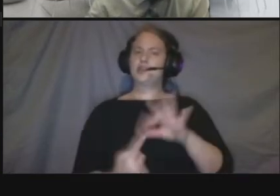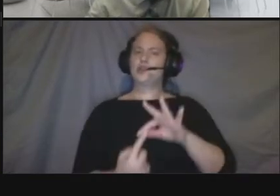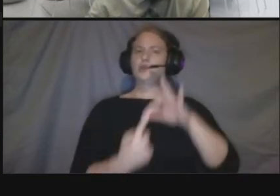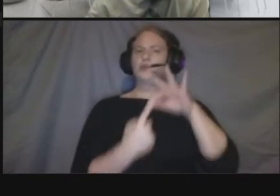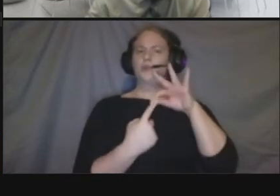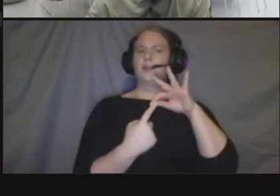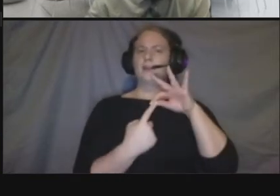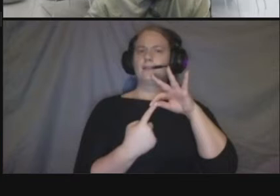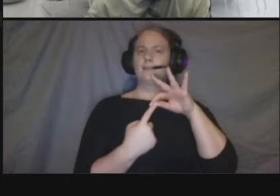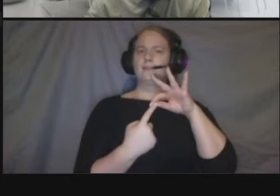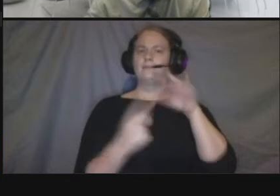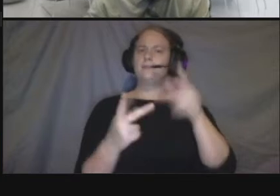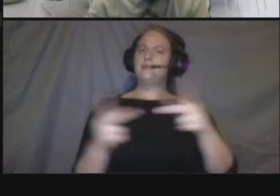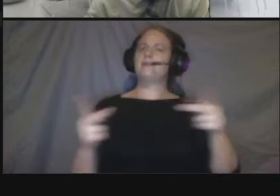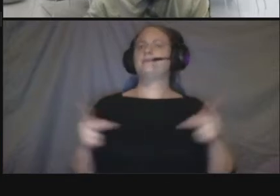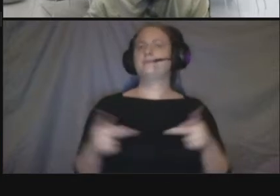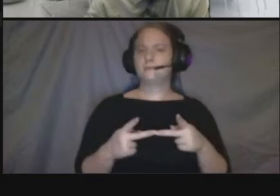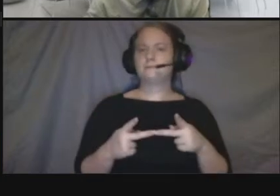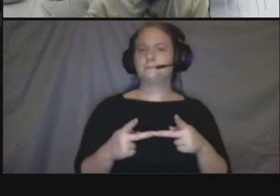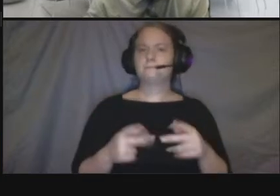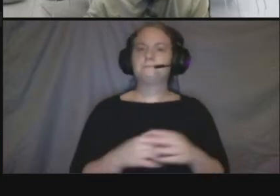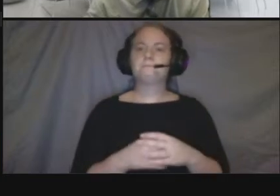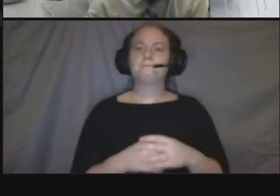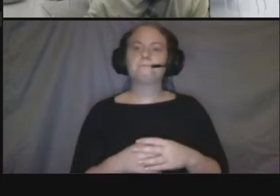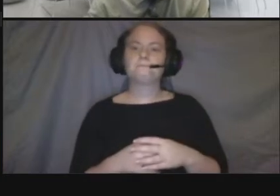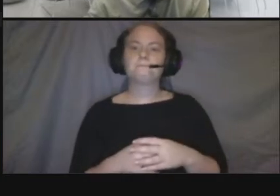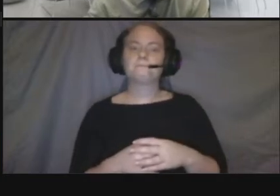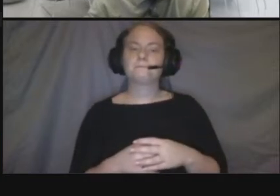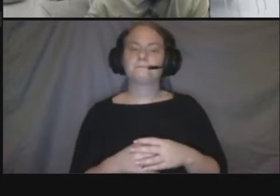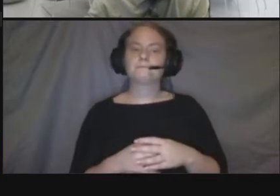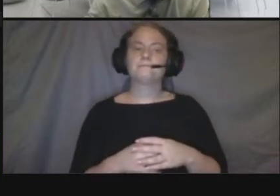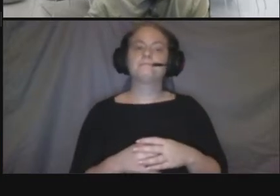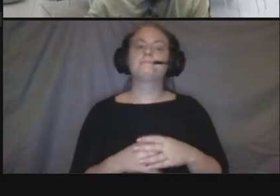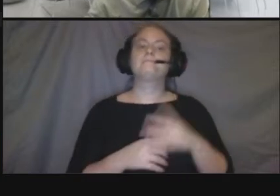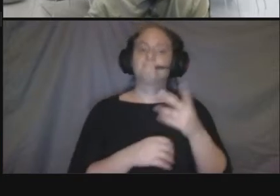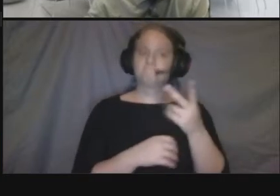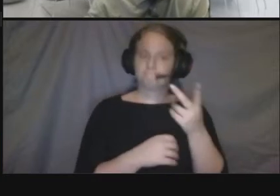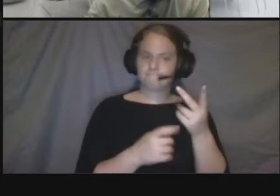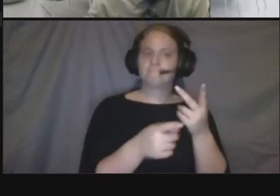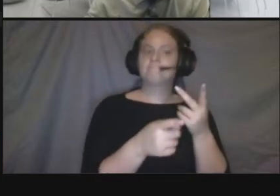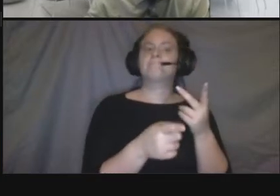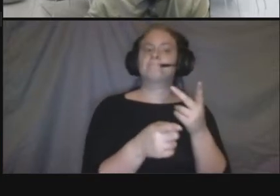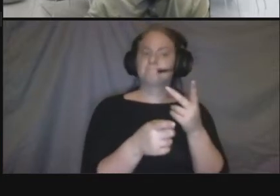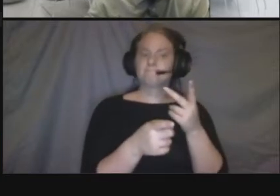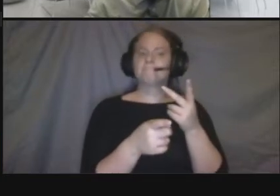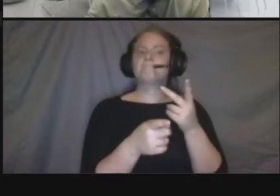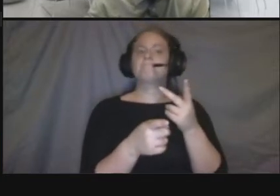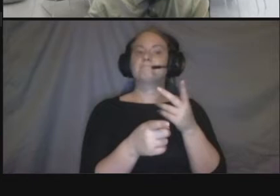place same here there are a lot of retail and restaurants in that area we do have the